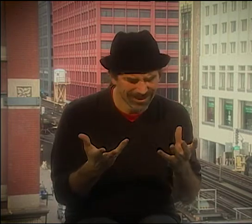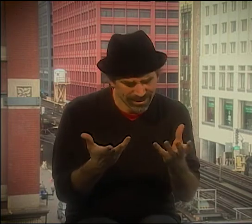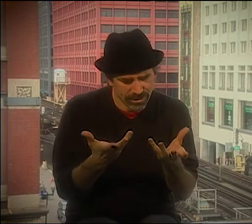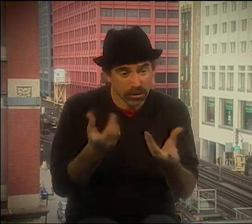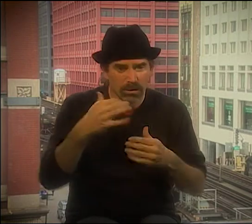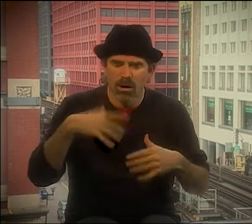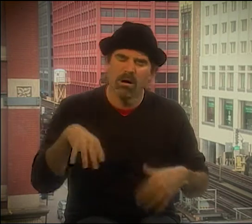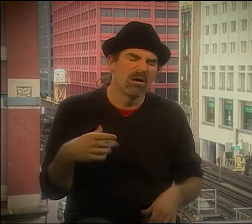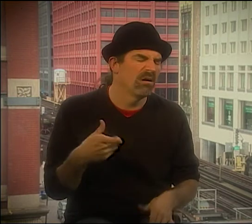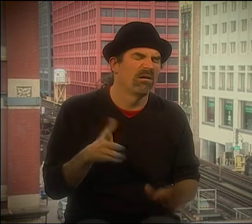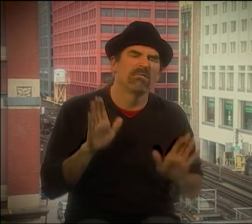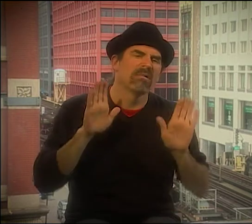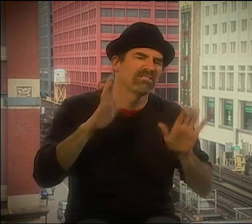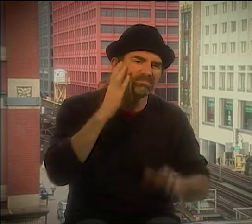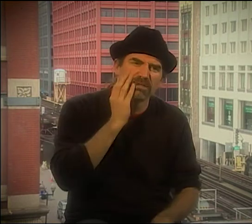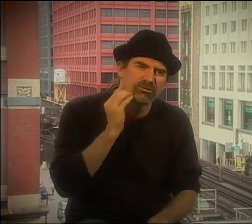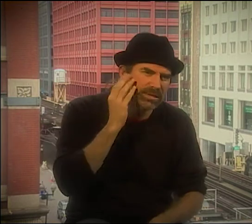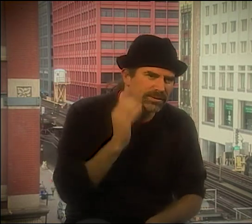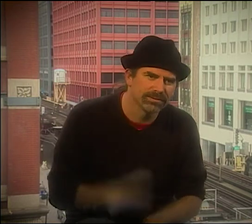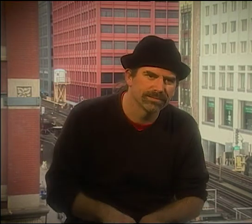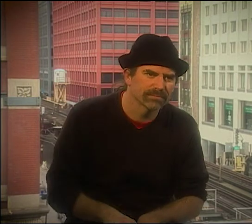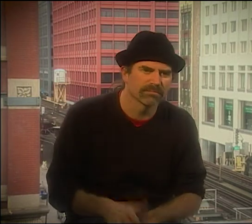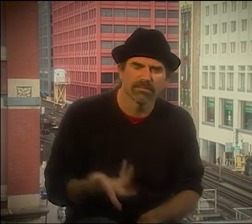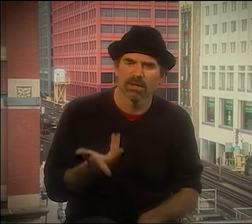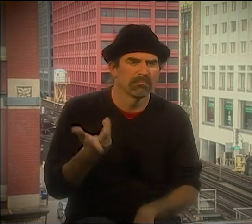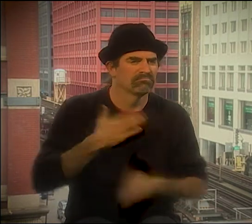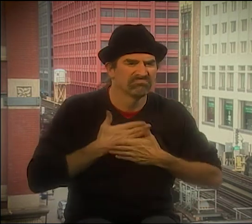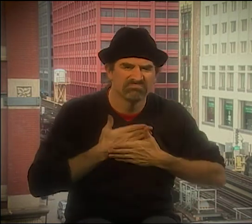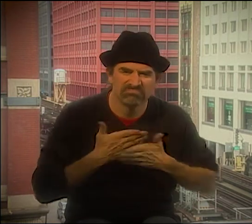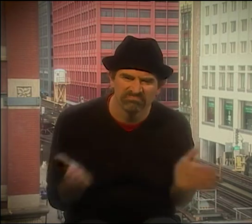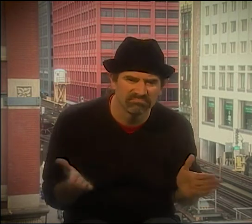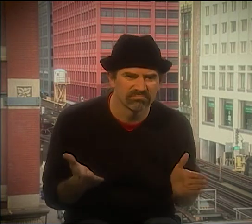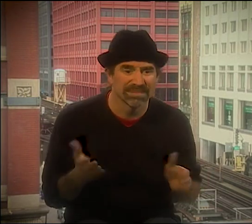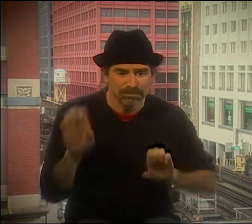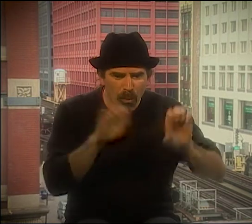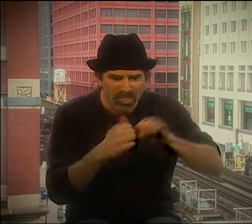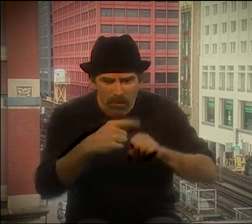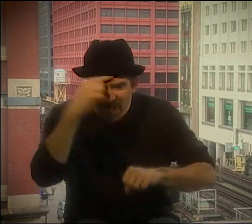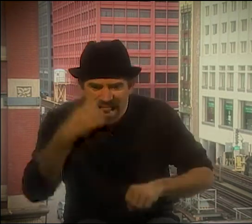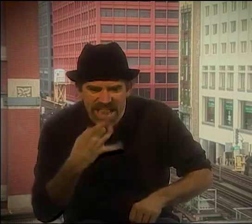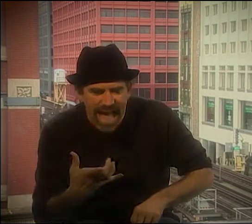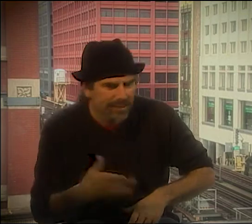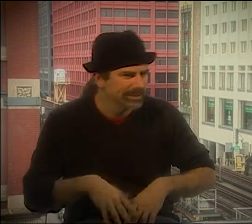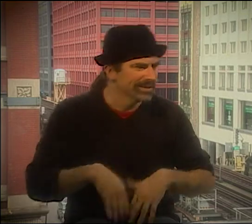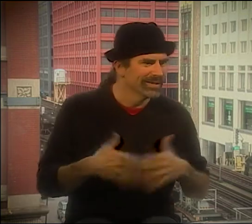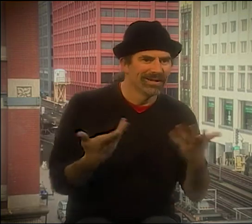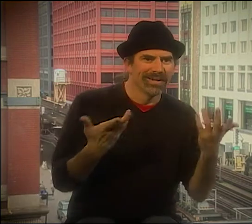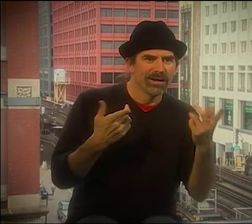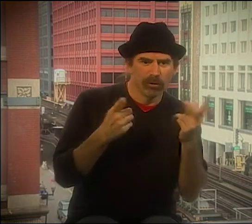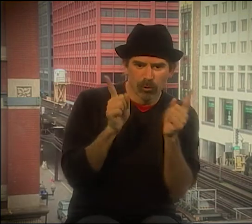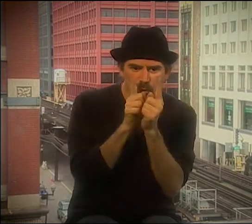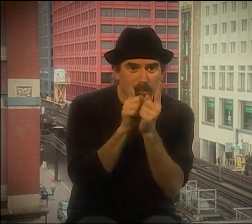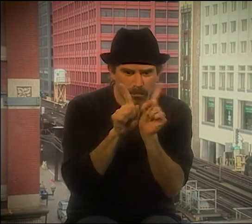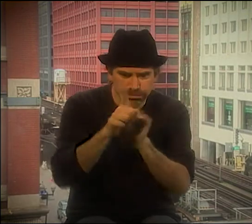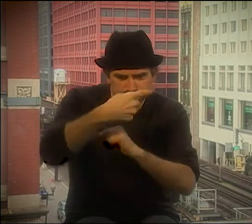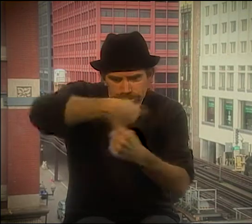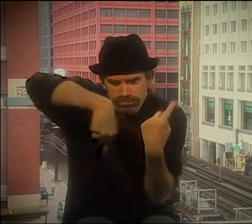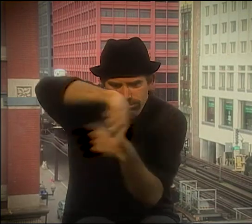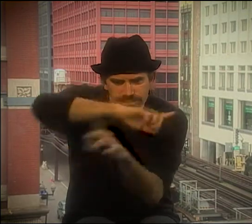OF THE CONSTRUCTS OF THE LANGUAGE AND HAVE IT BECOME ART, HAVE IT BECOME KINETIC. YOU KNOW, DON'T WORRY ABOUT THE FUNCTION. WORRY ABOUT THE IMAGE.